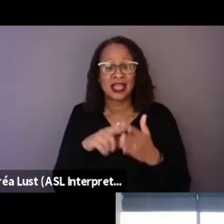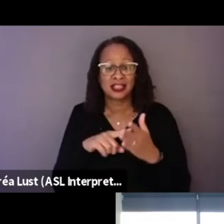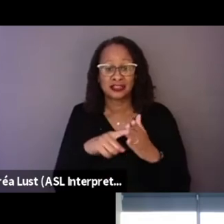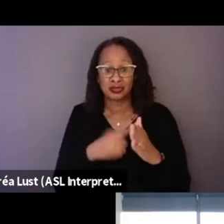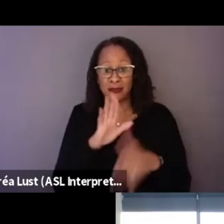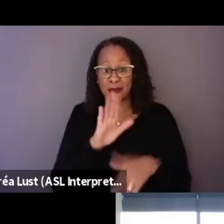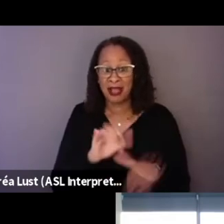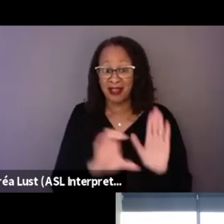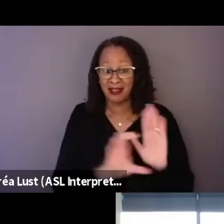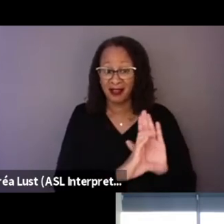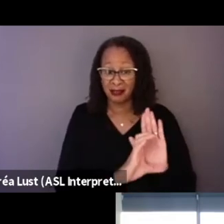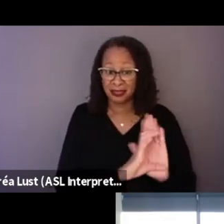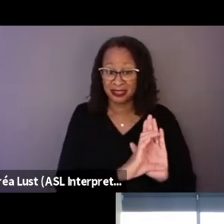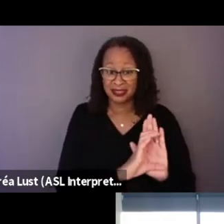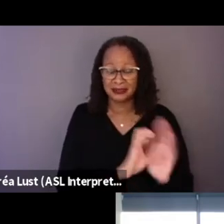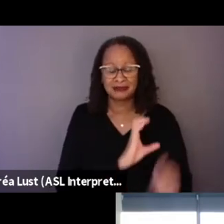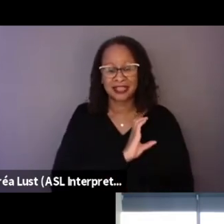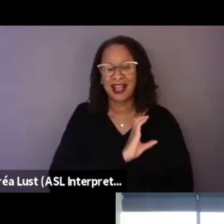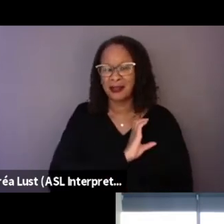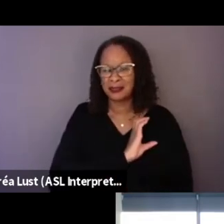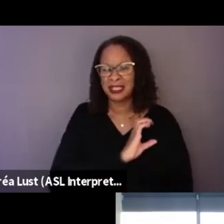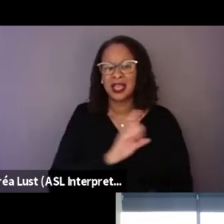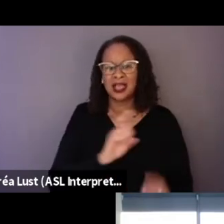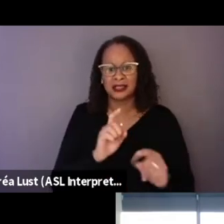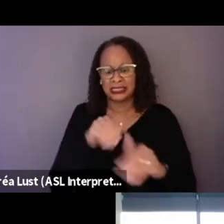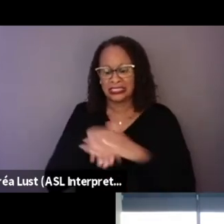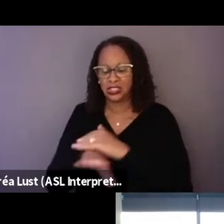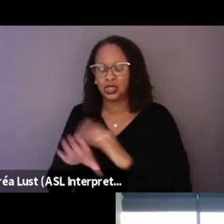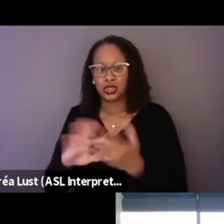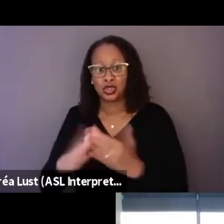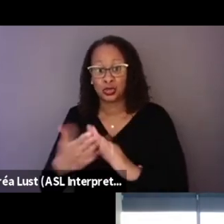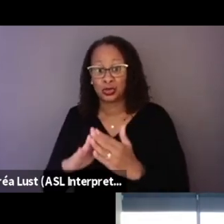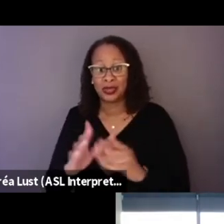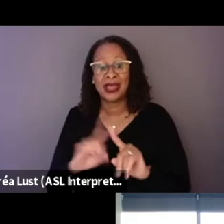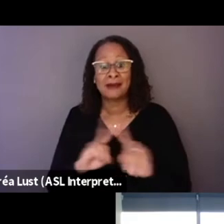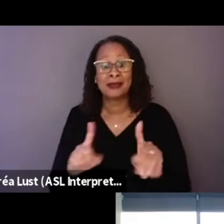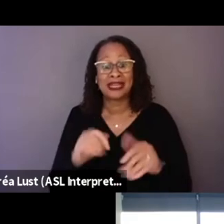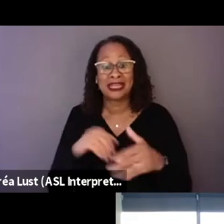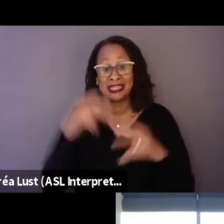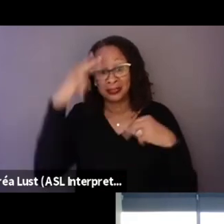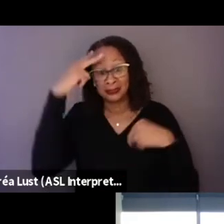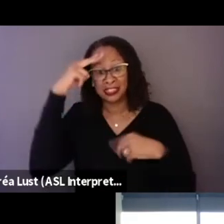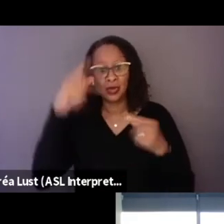to other communities, right. But in Mexico, it's the reverse almost.